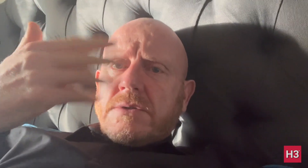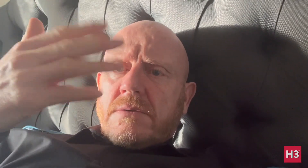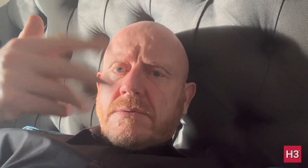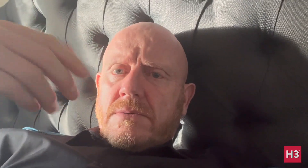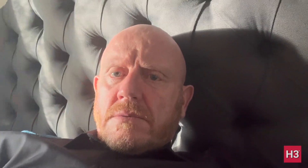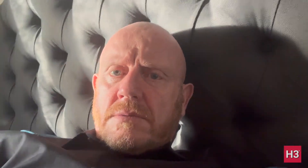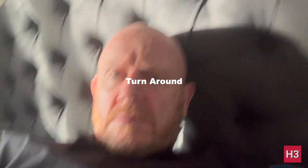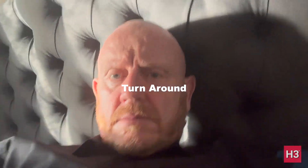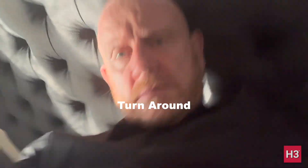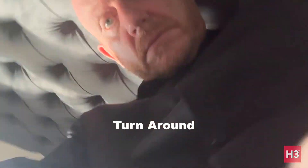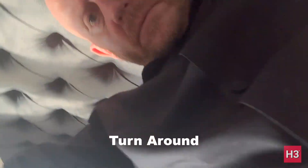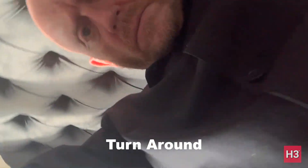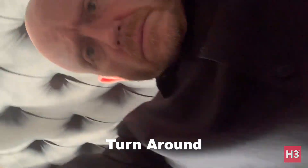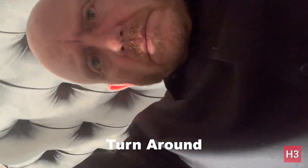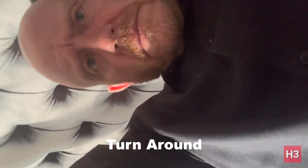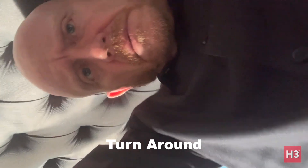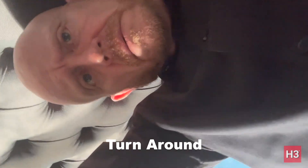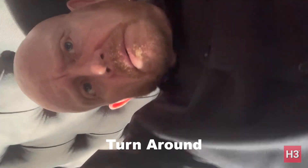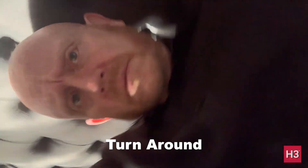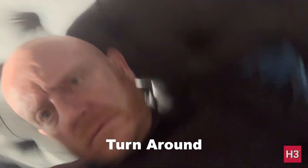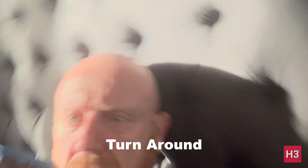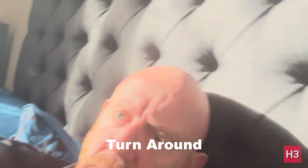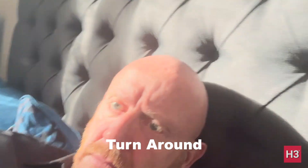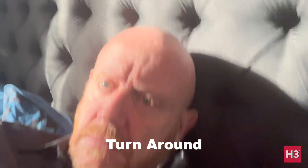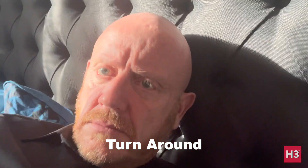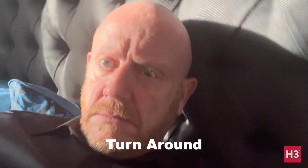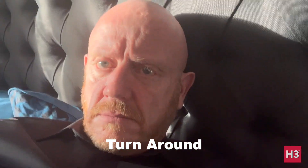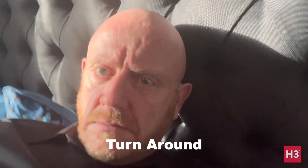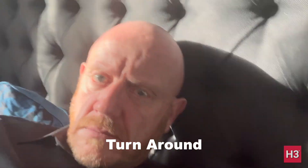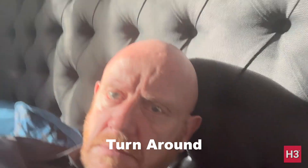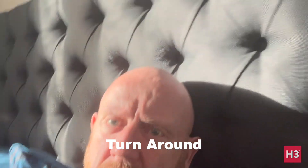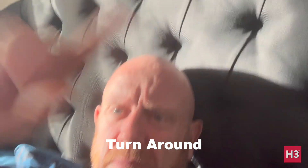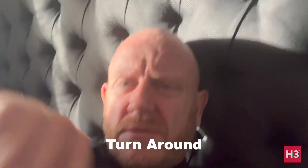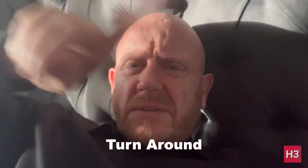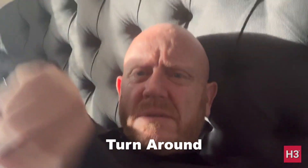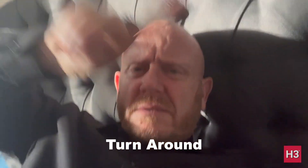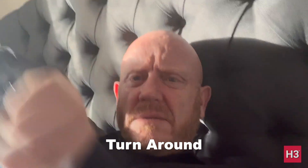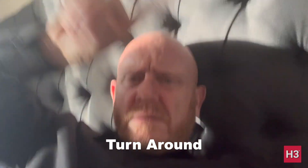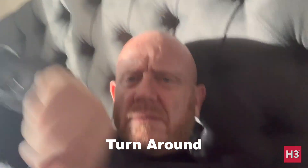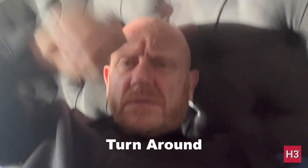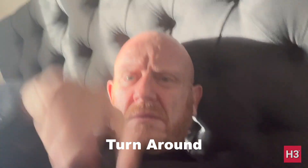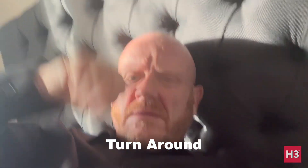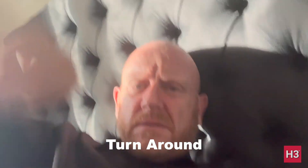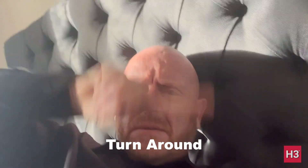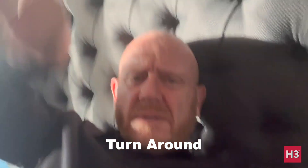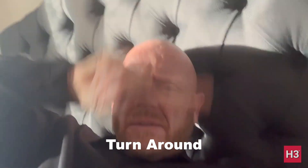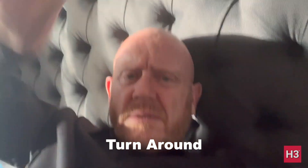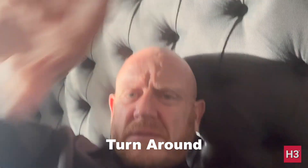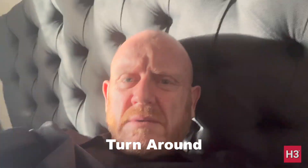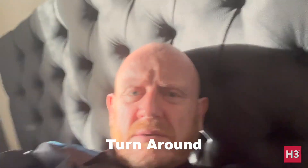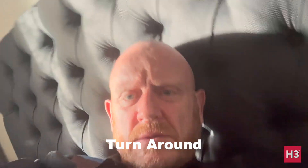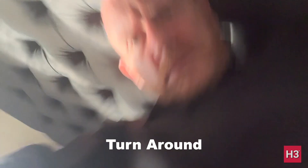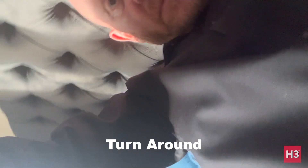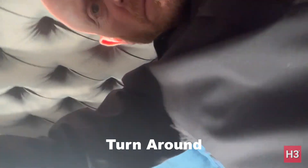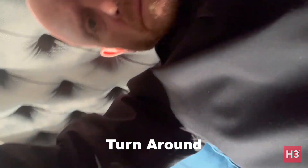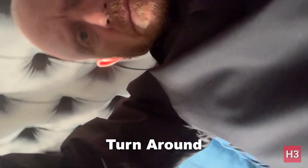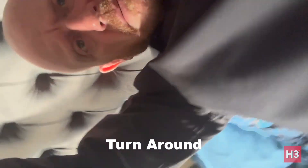Turn around! Sideways or up?